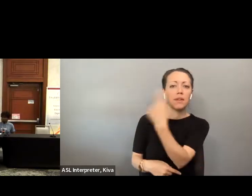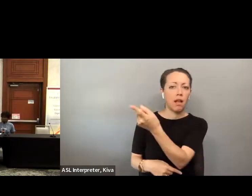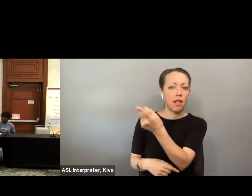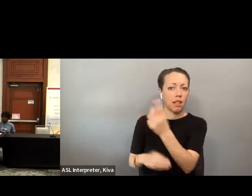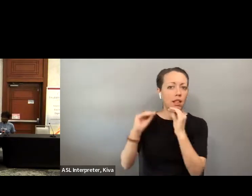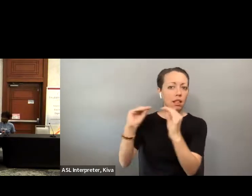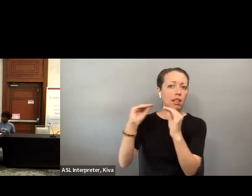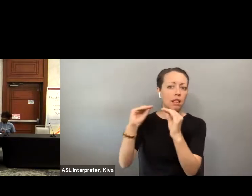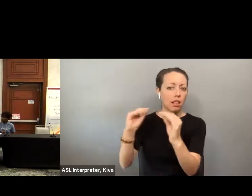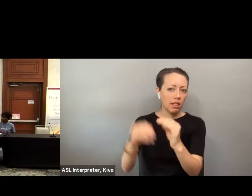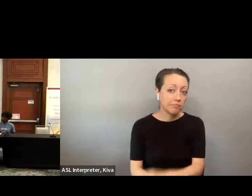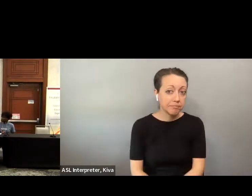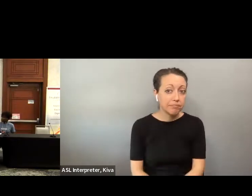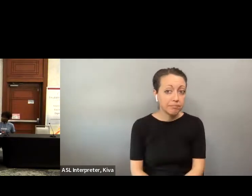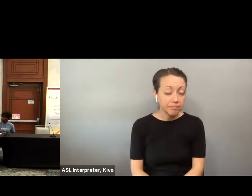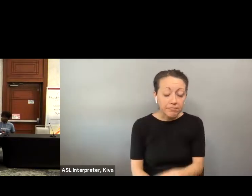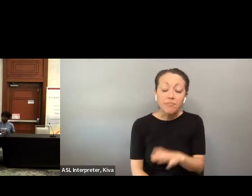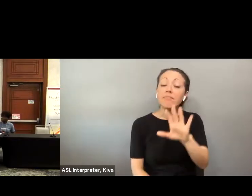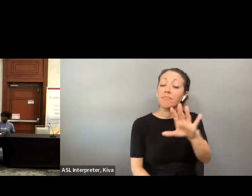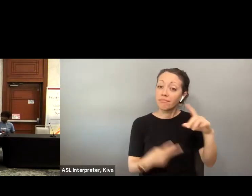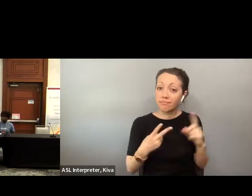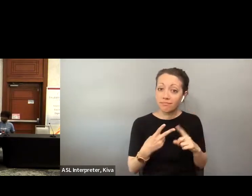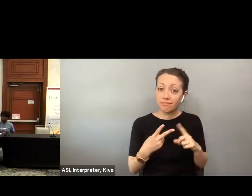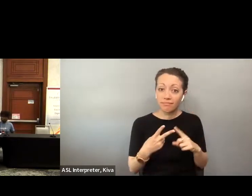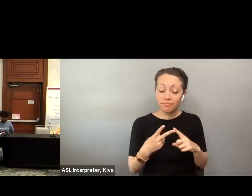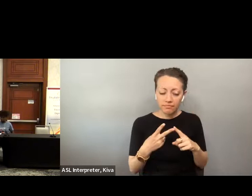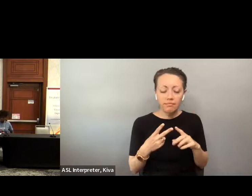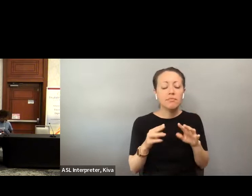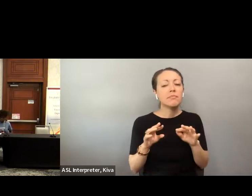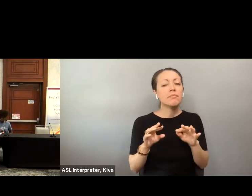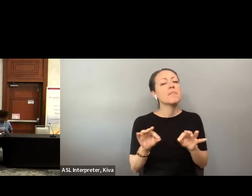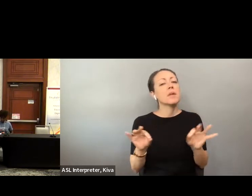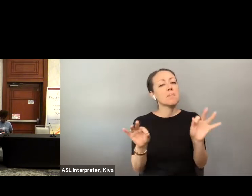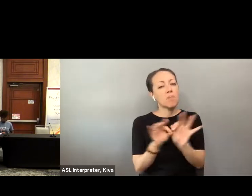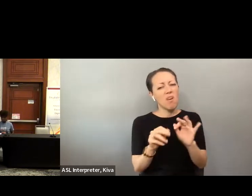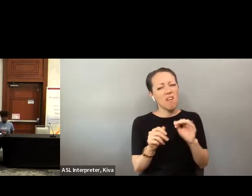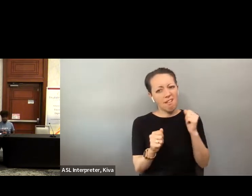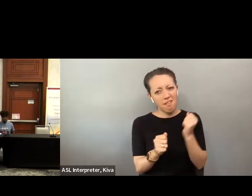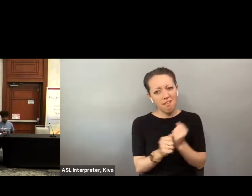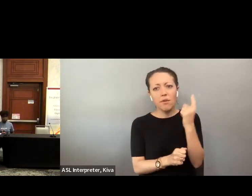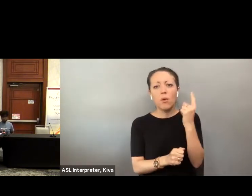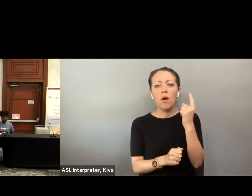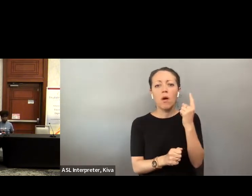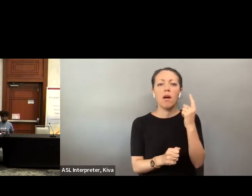our legislators if we want them to do what we feel is needed.